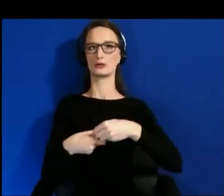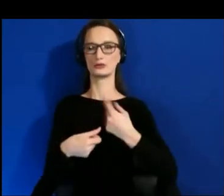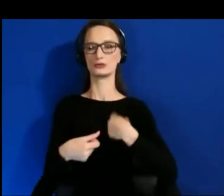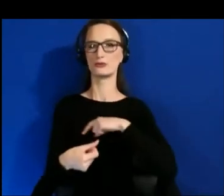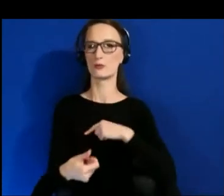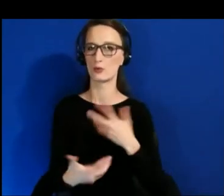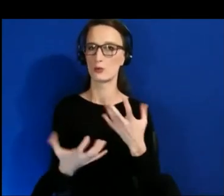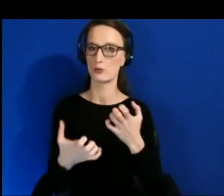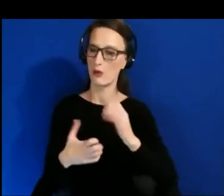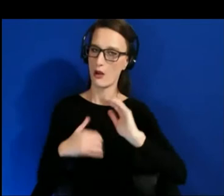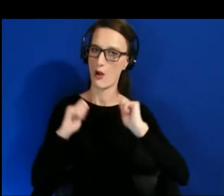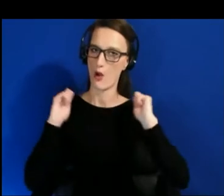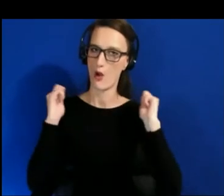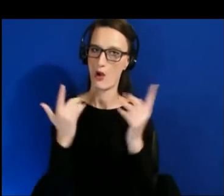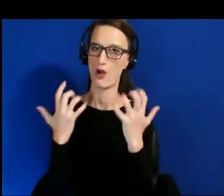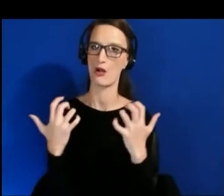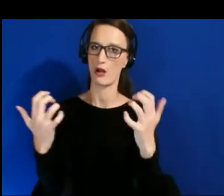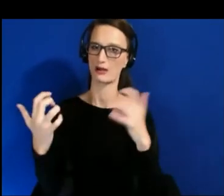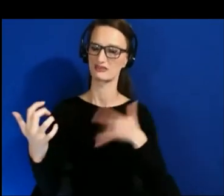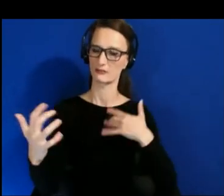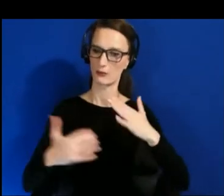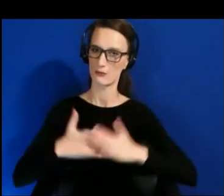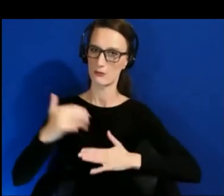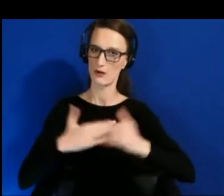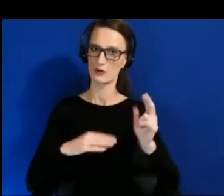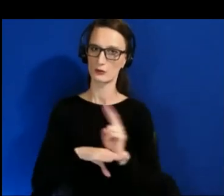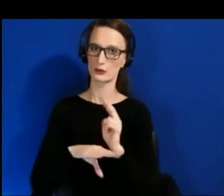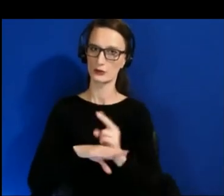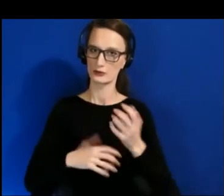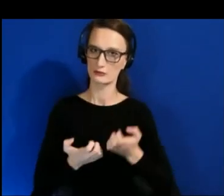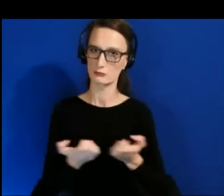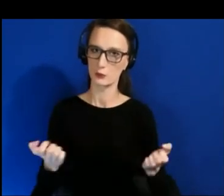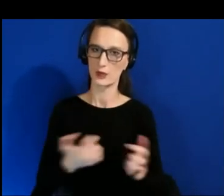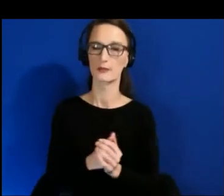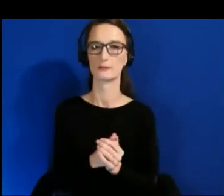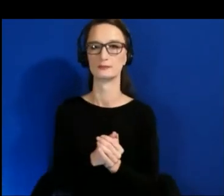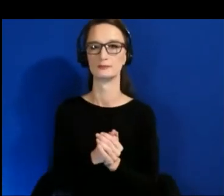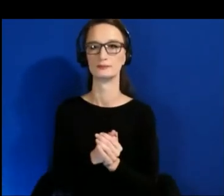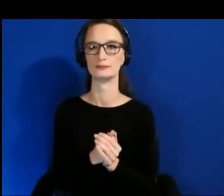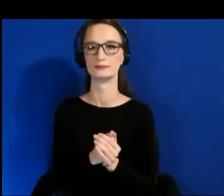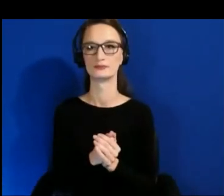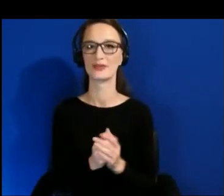The phenomena of the curb cut effect feels even more real in VR where so many people are still learning how to locomote,